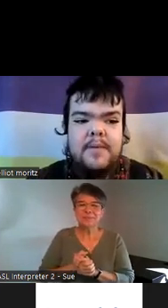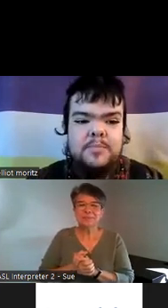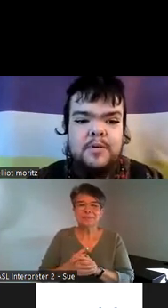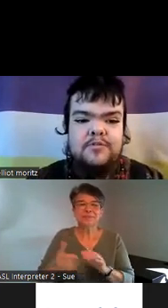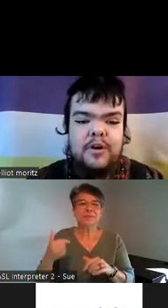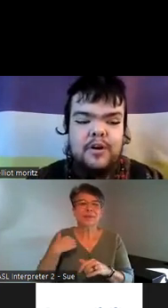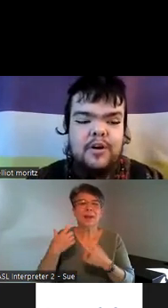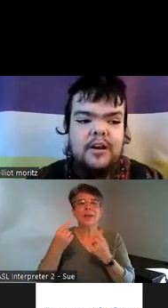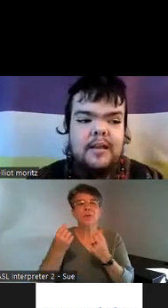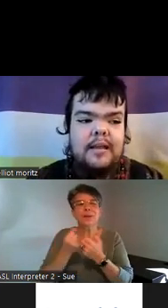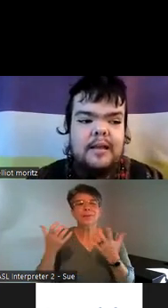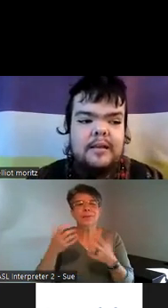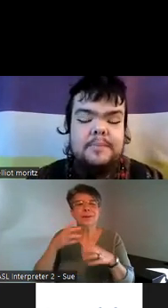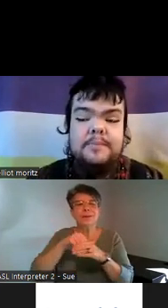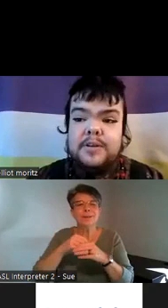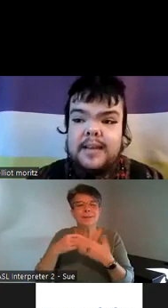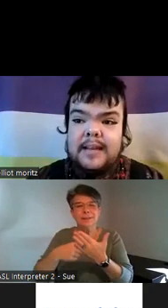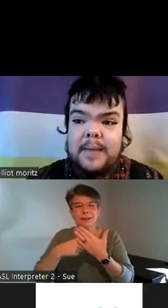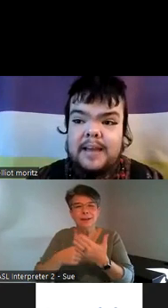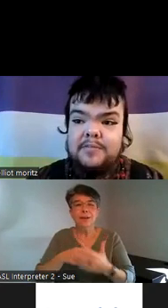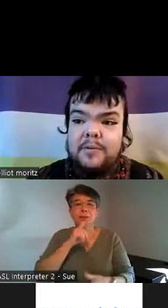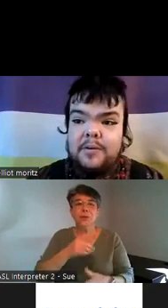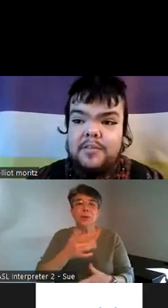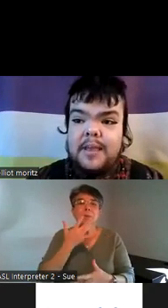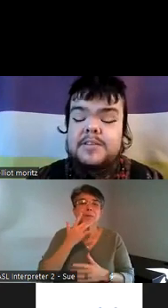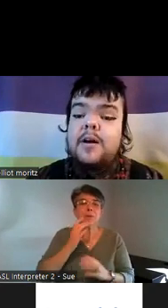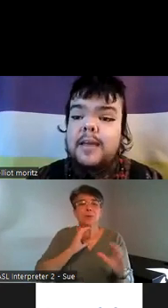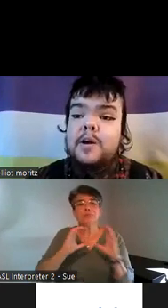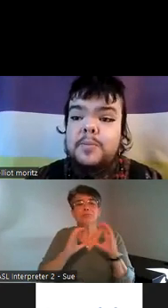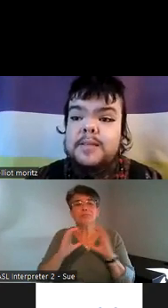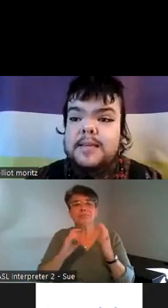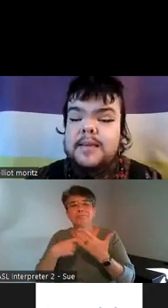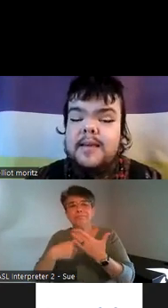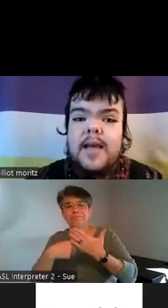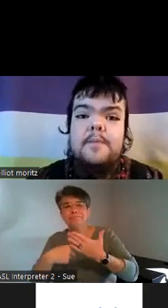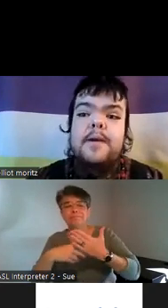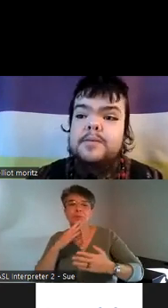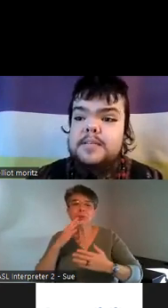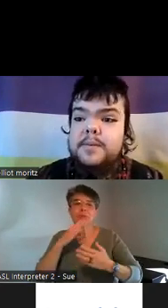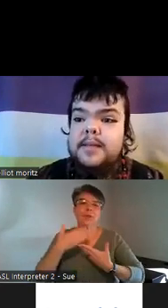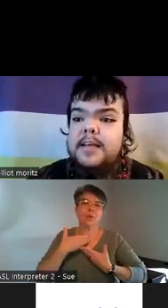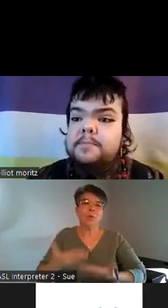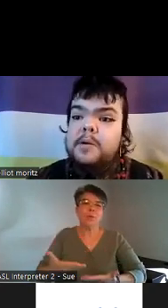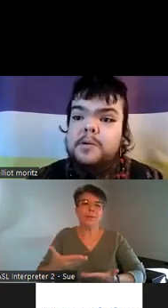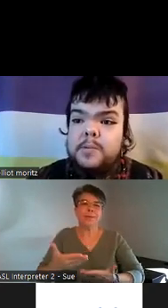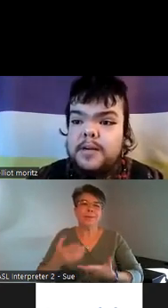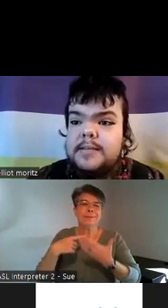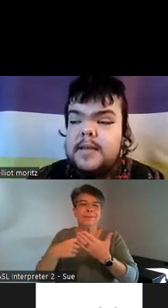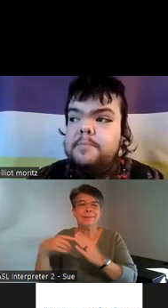much prefer communicating back and forth and talking openly about disability about queerness